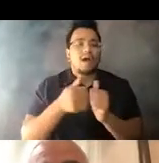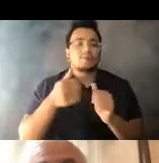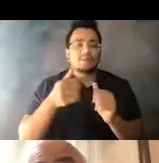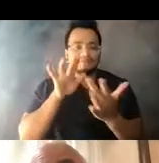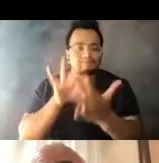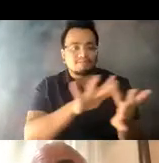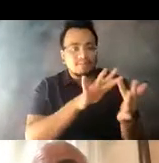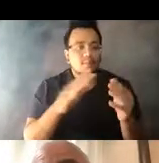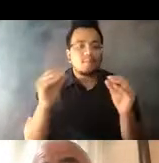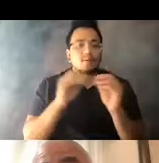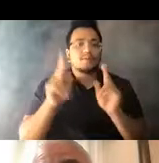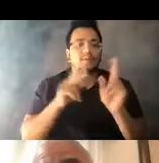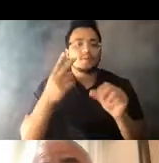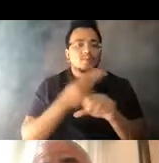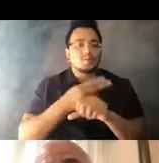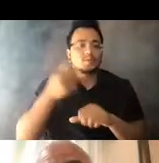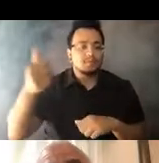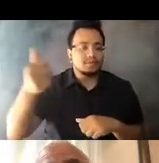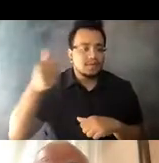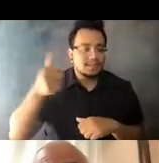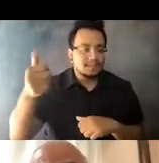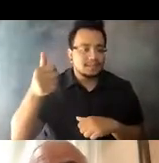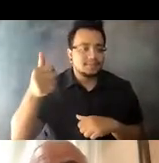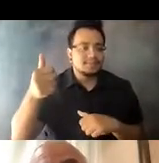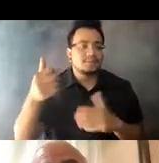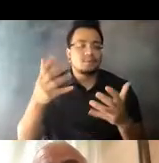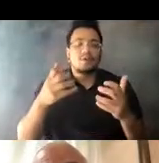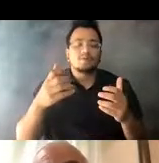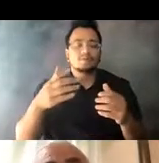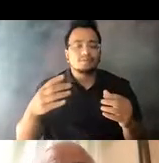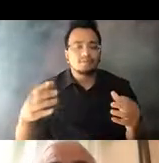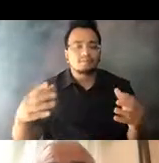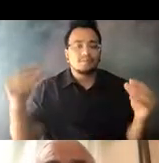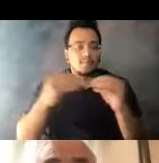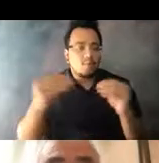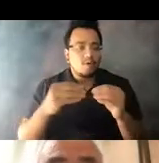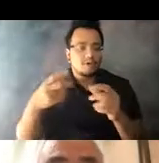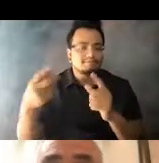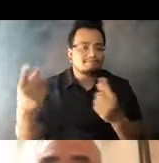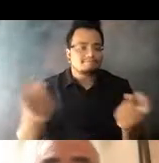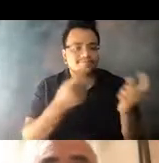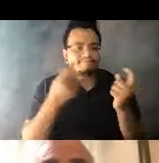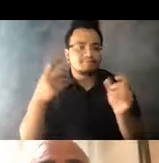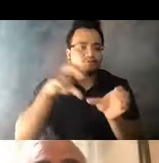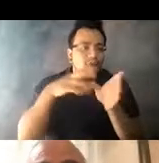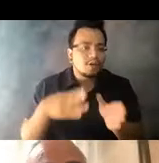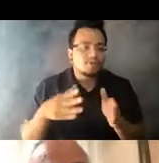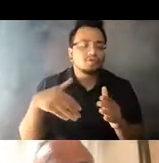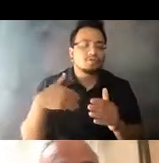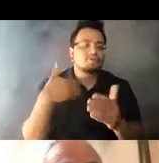14:35:55 Not necessarily widest geographic, so that we can really increase ridership and get the most people to their jobs, schools, etc.